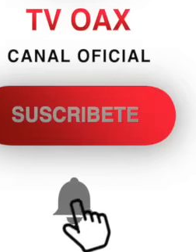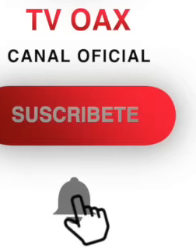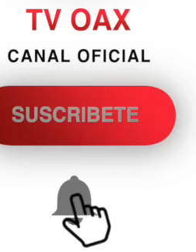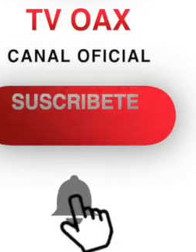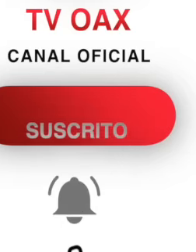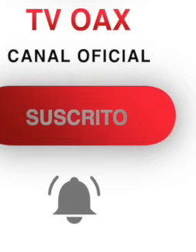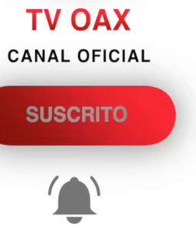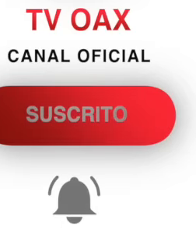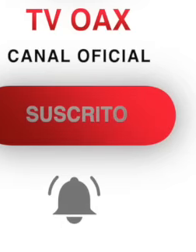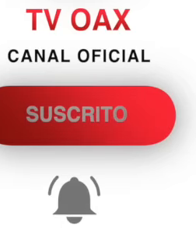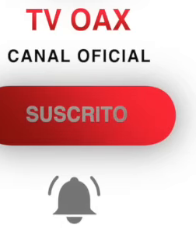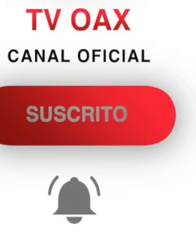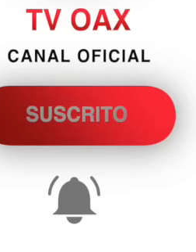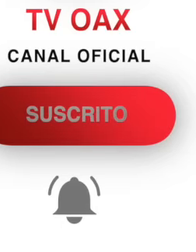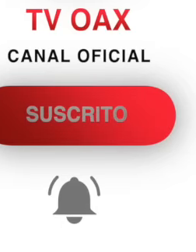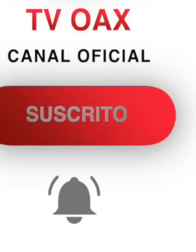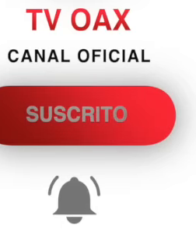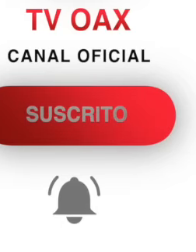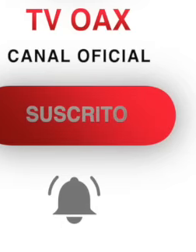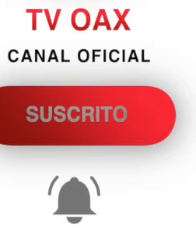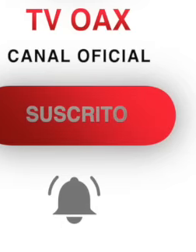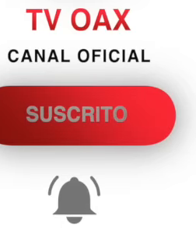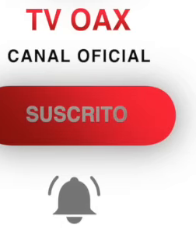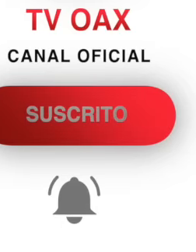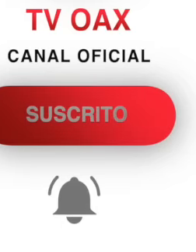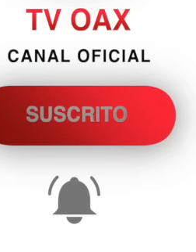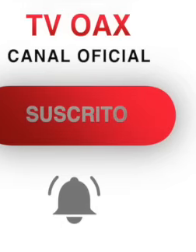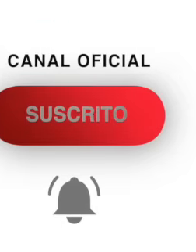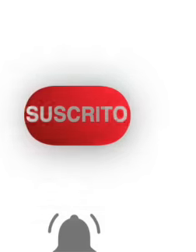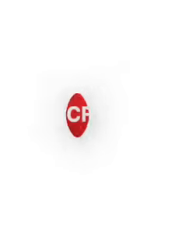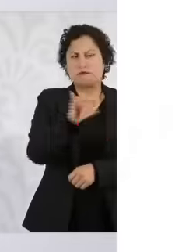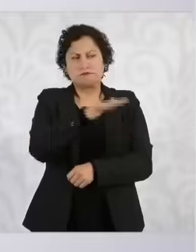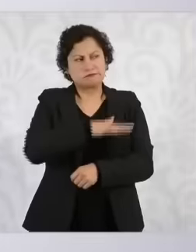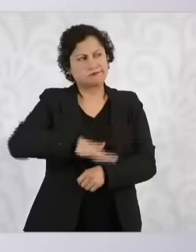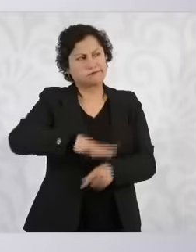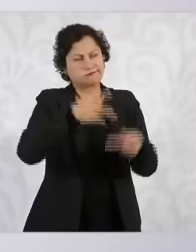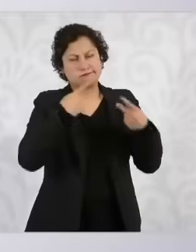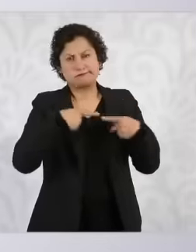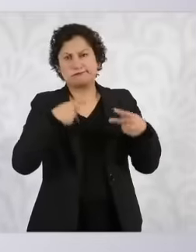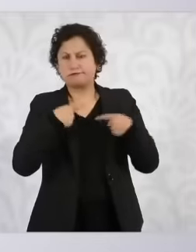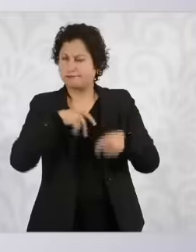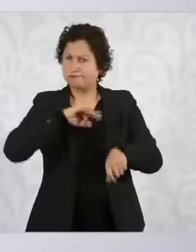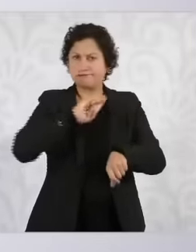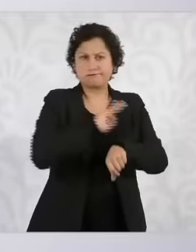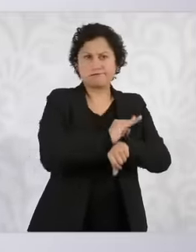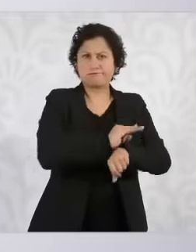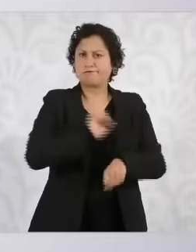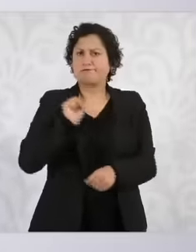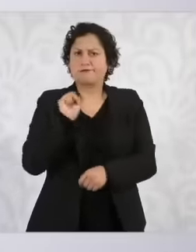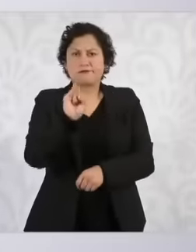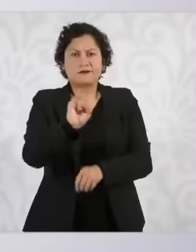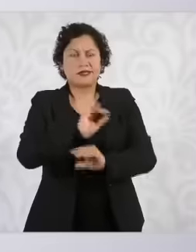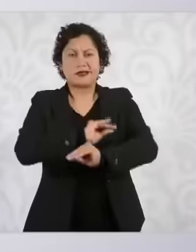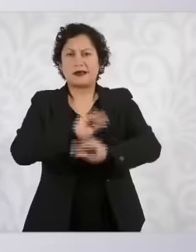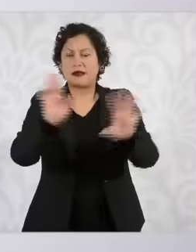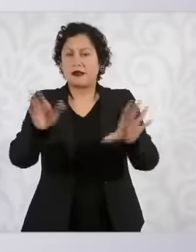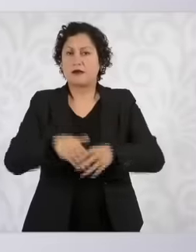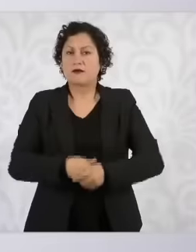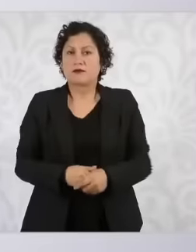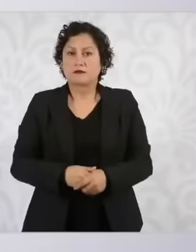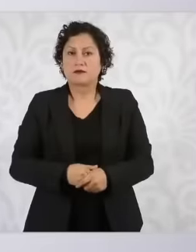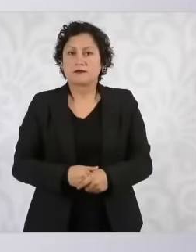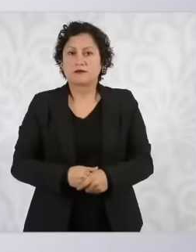case of Sinaloa of course we are going to protect the population of course